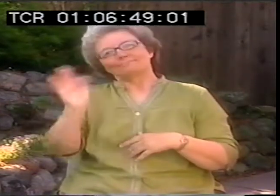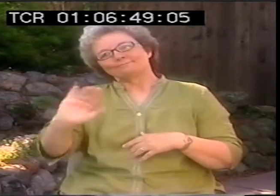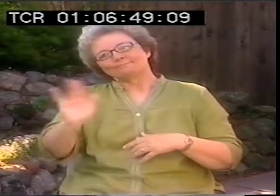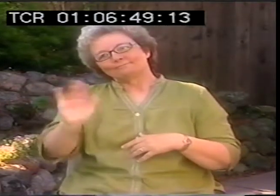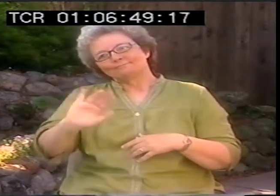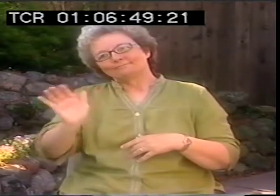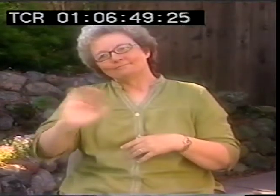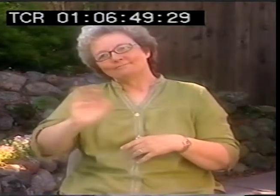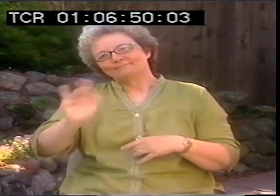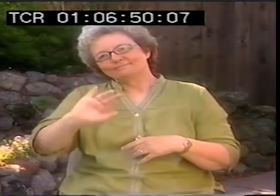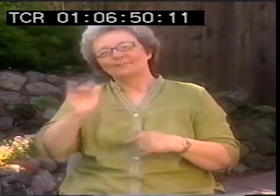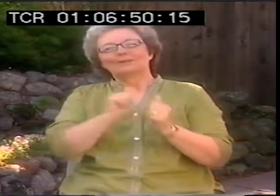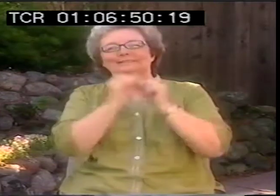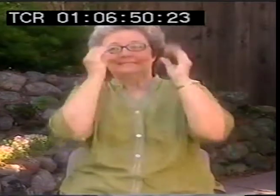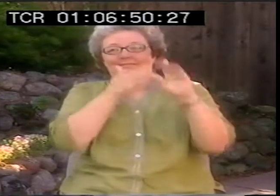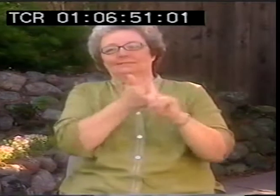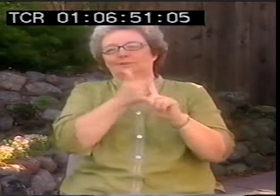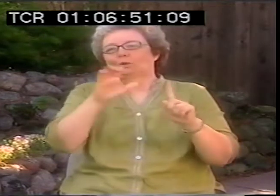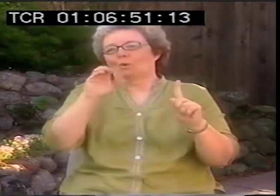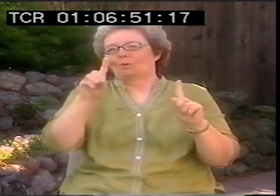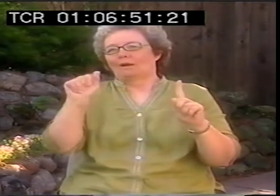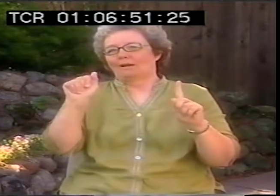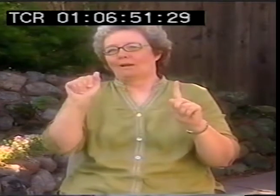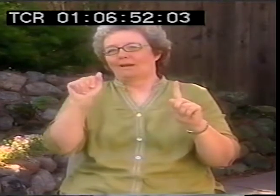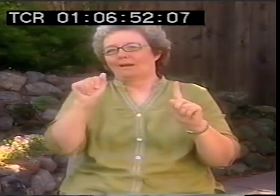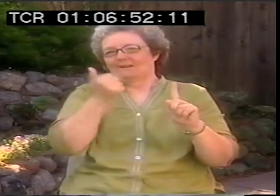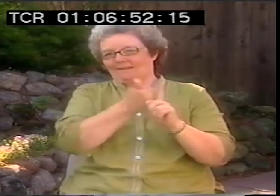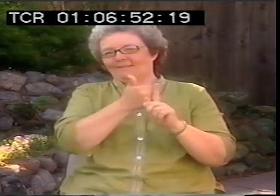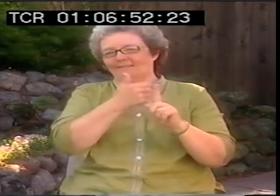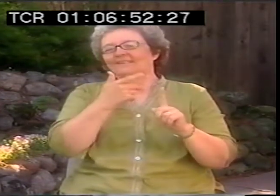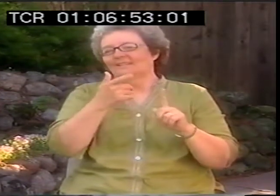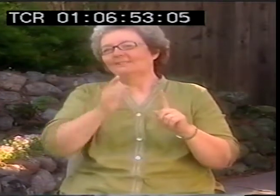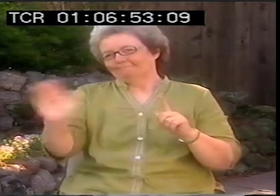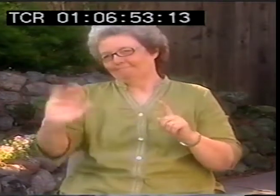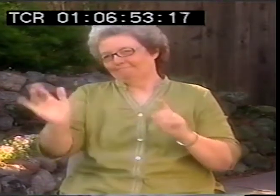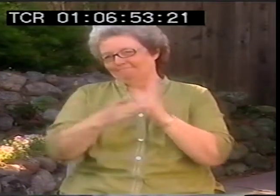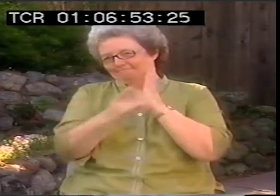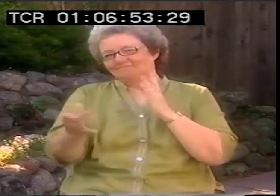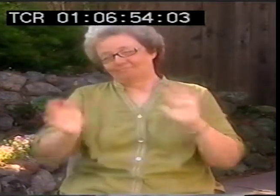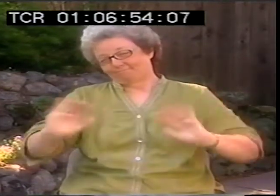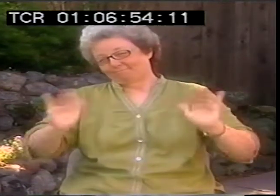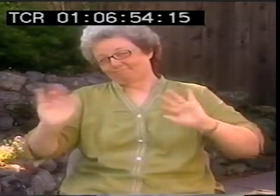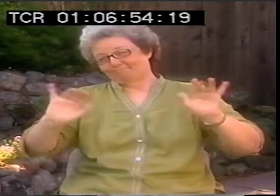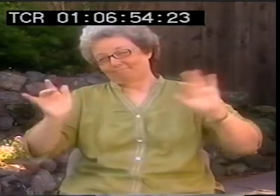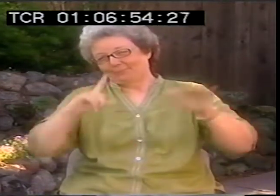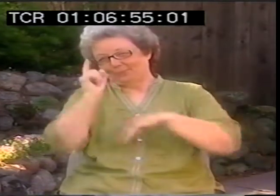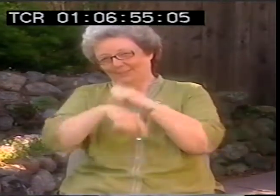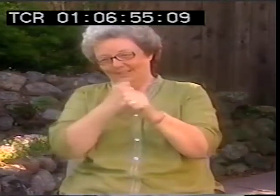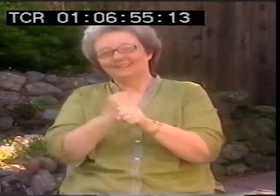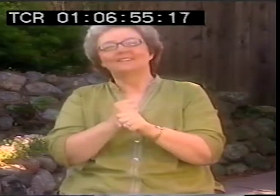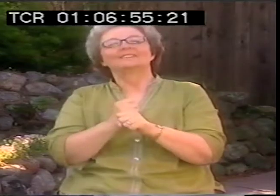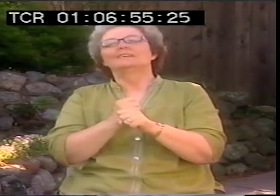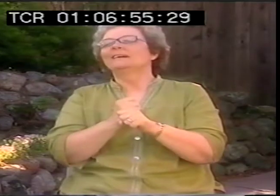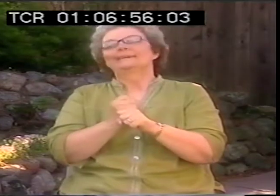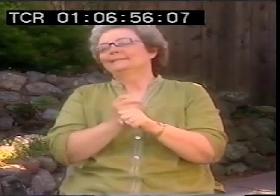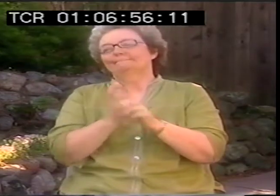So, a teacher who was a coda that I had at one point, who was really great at signing, would sign in the classroom.